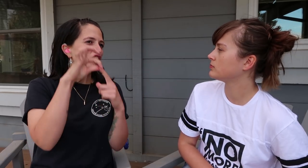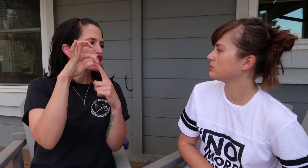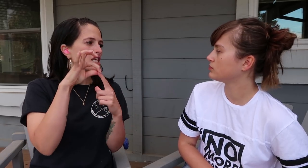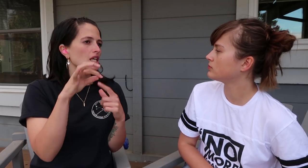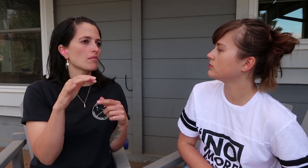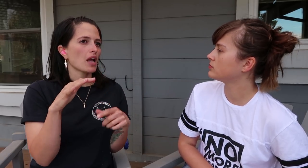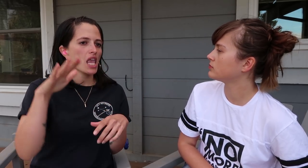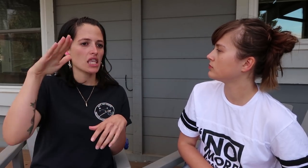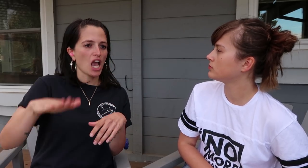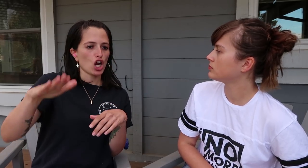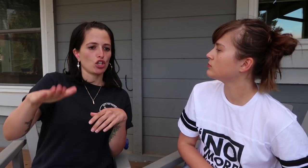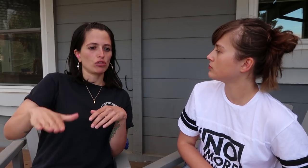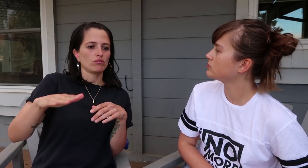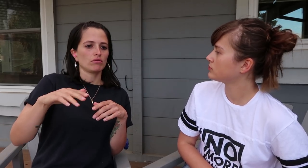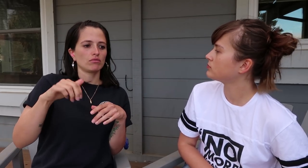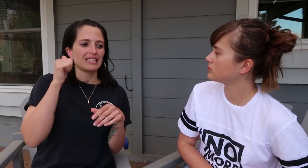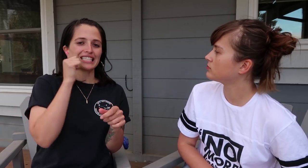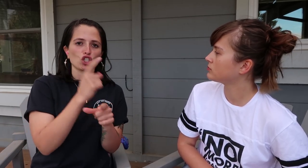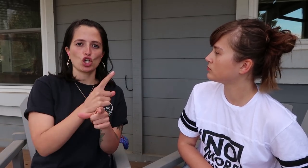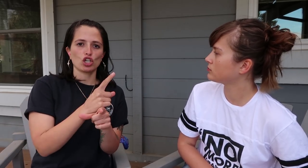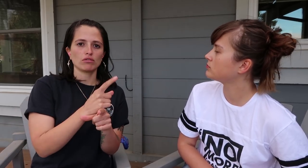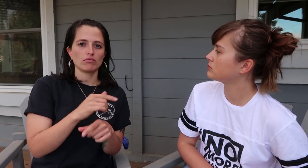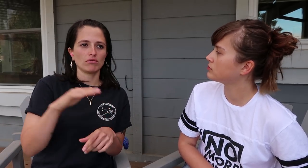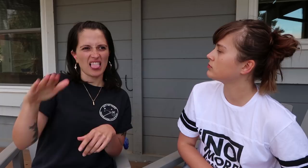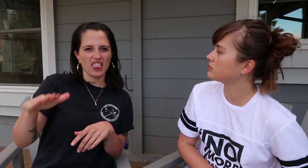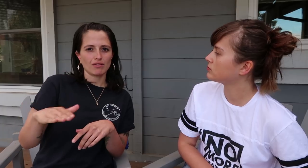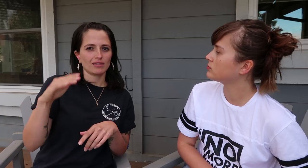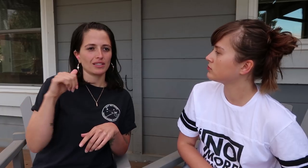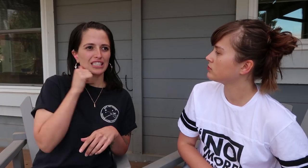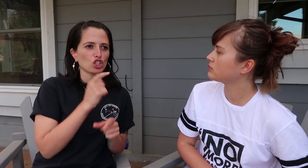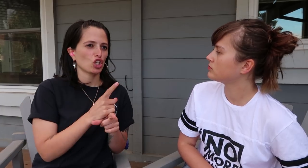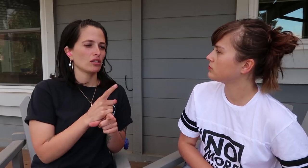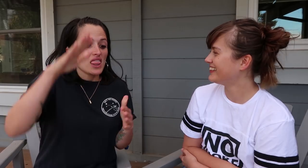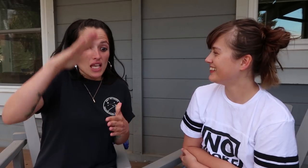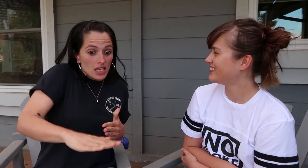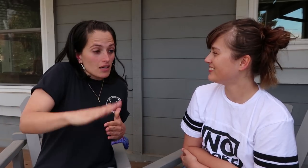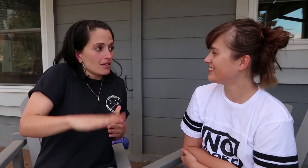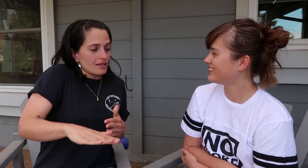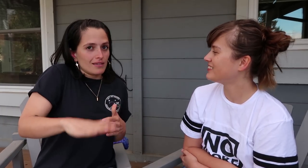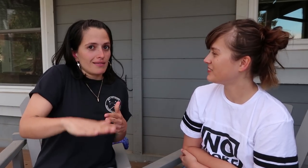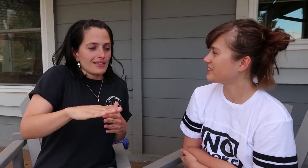Especially from my younger sister. Like, my youngest sister.